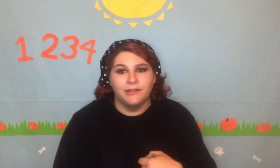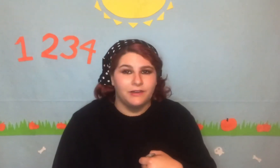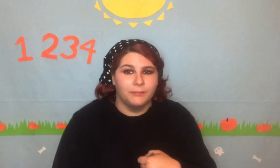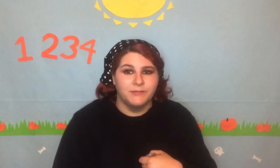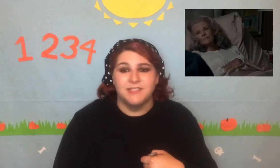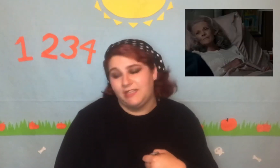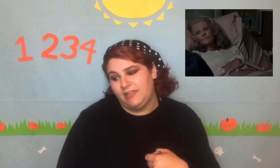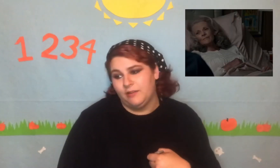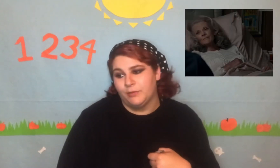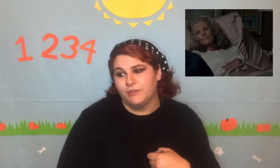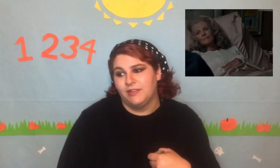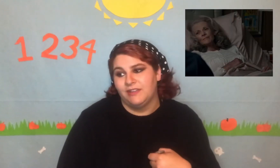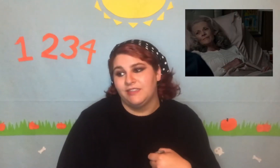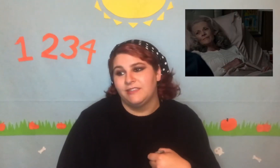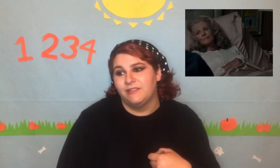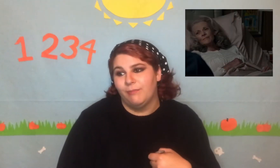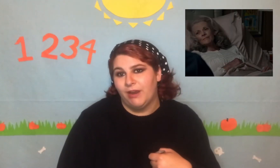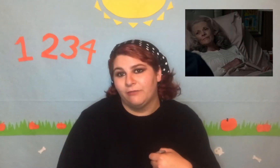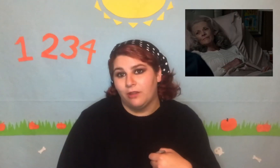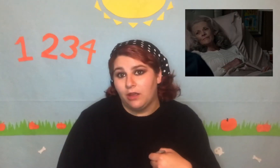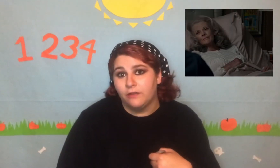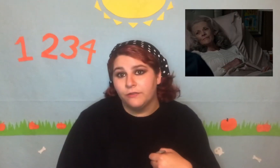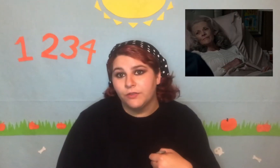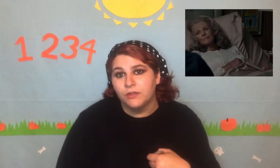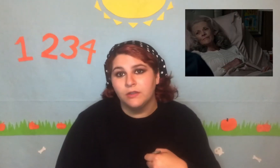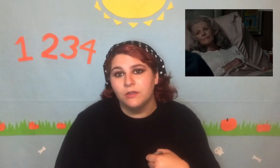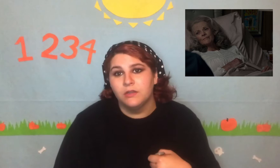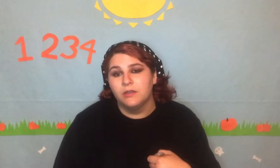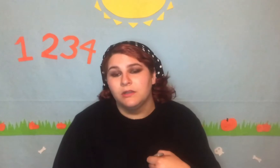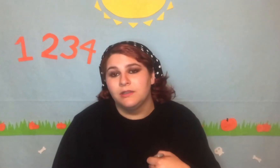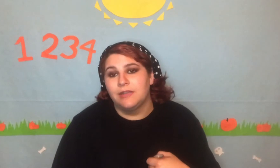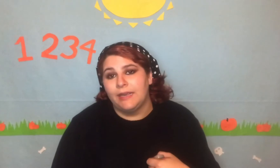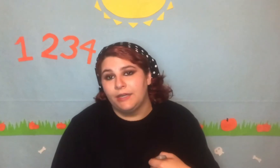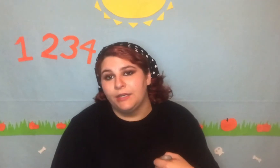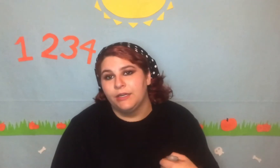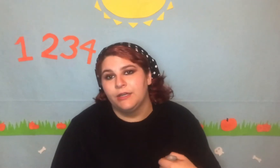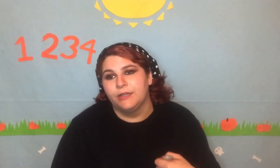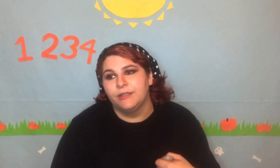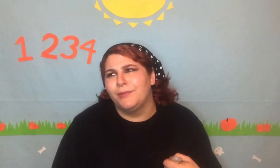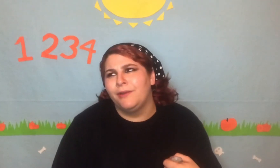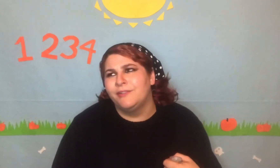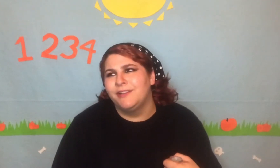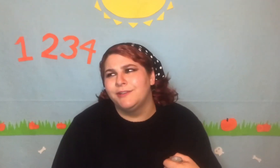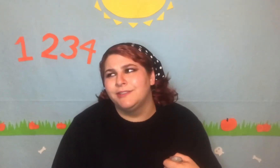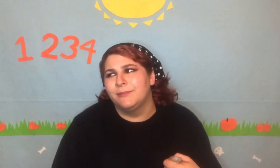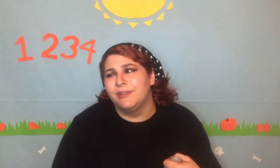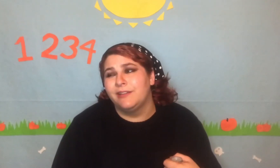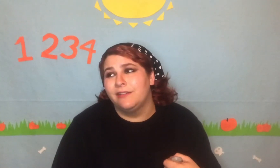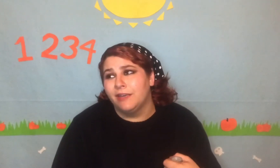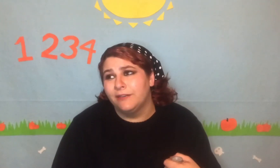up seeing the person that they might have loved... later. The only other example I can think of is